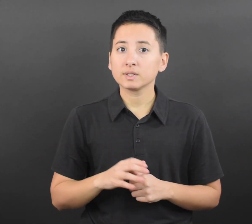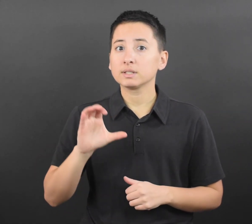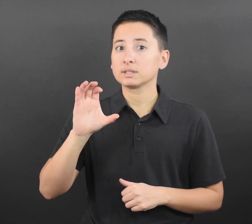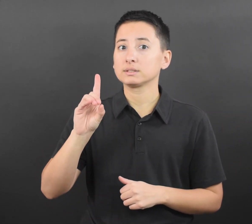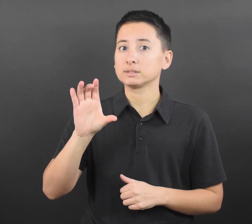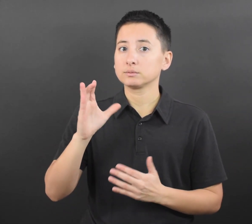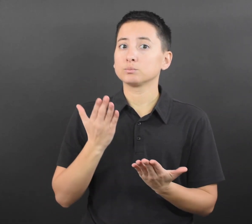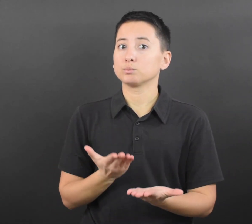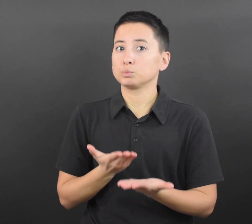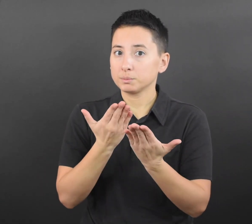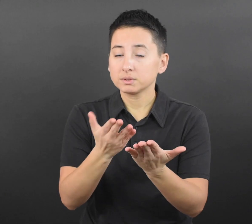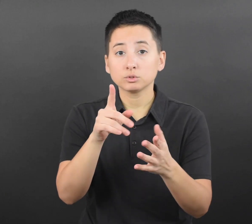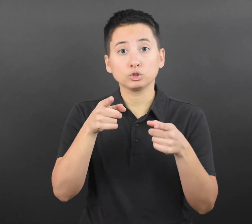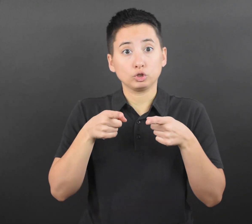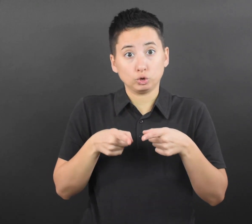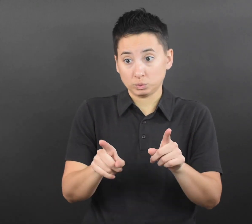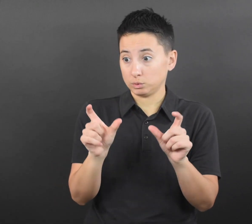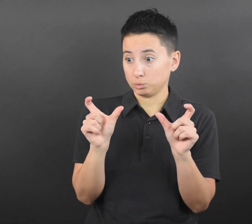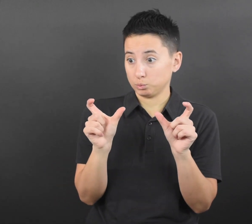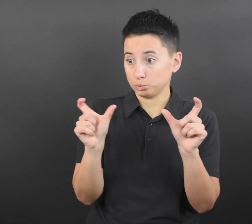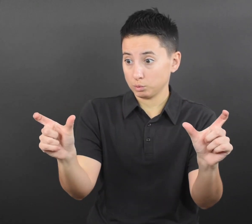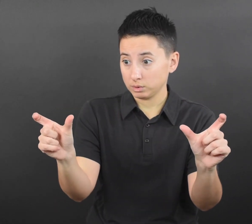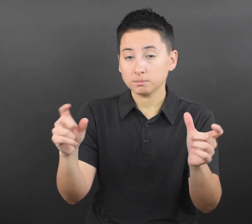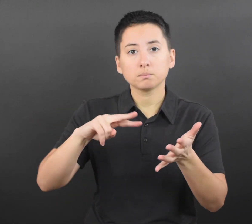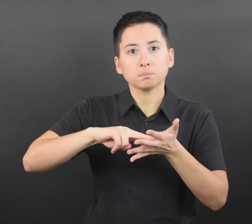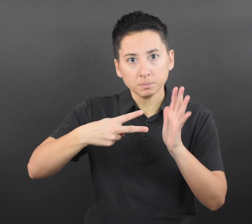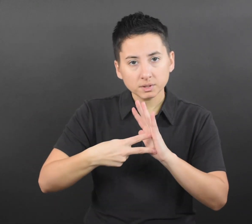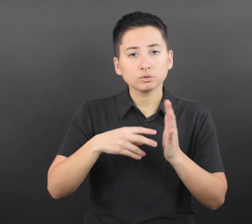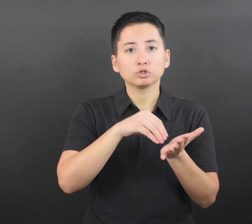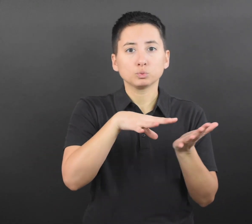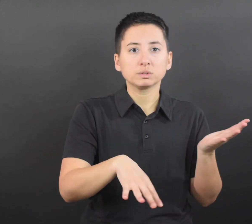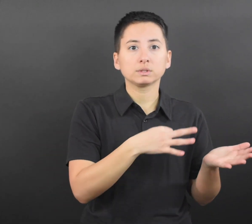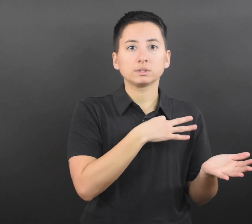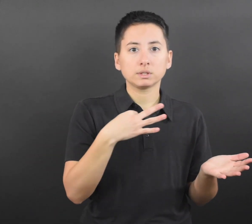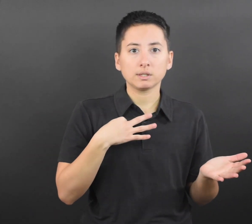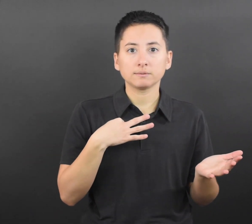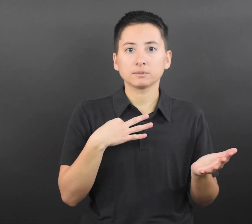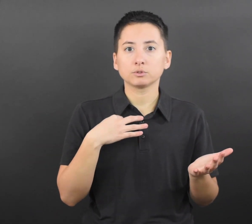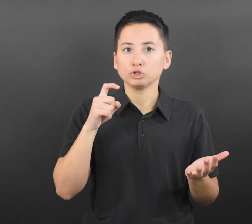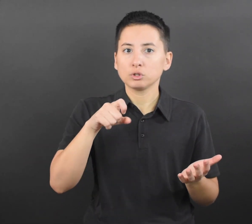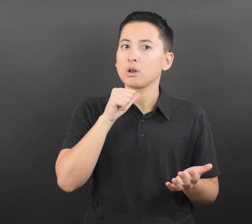No. CDC recommends students and staff who are asked to quarantine